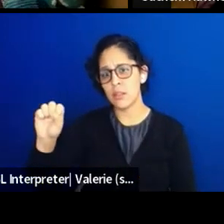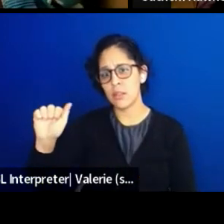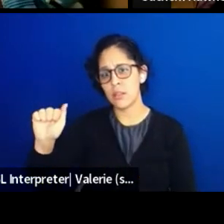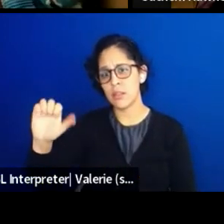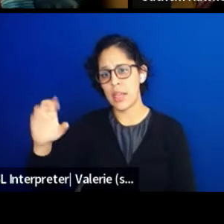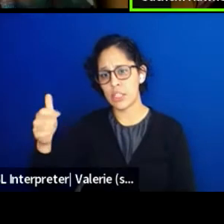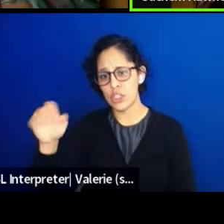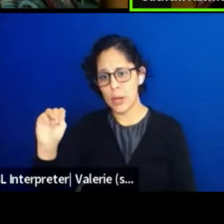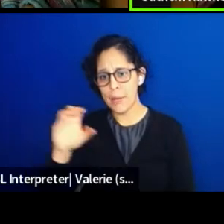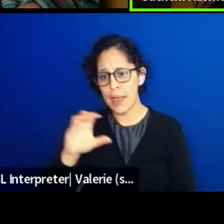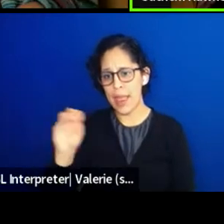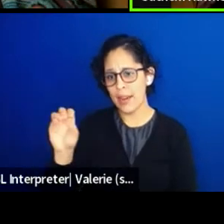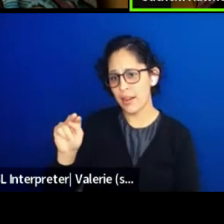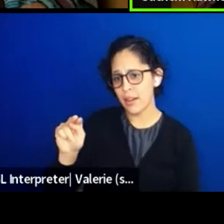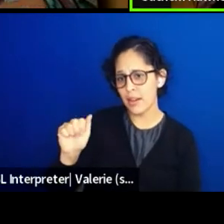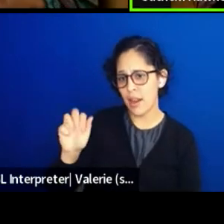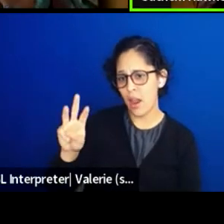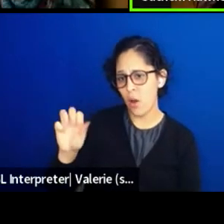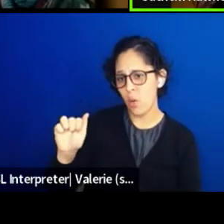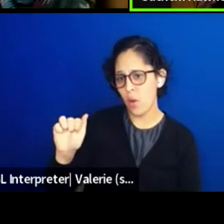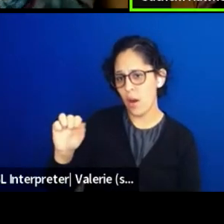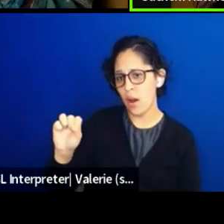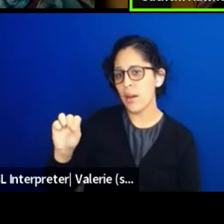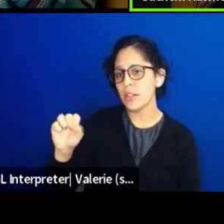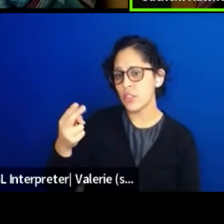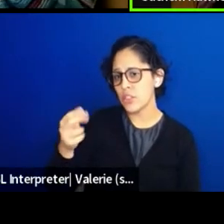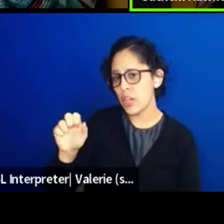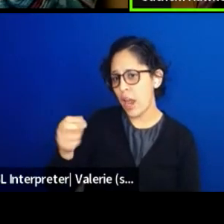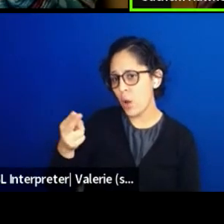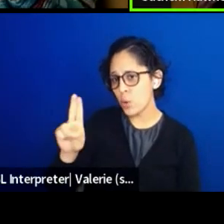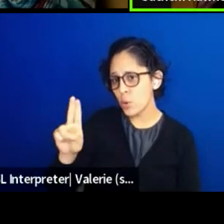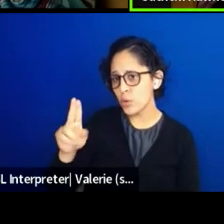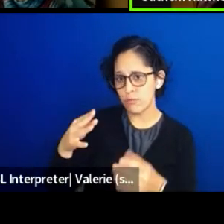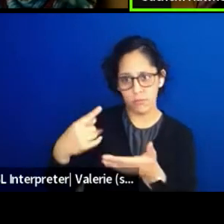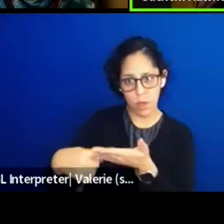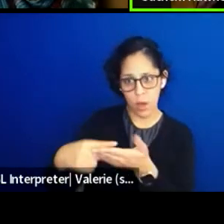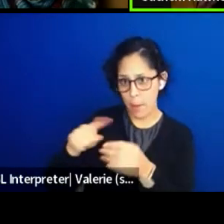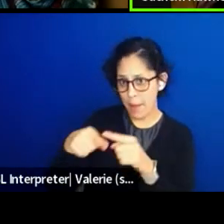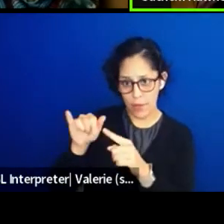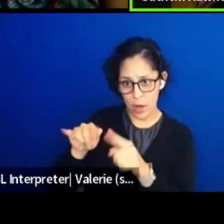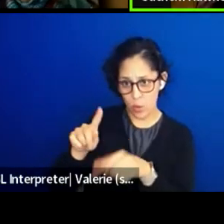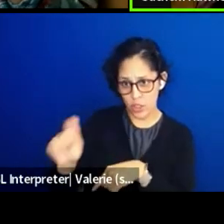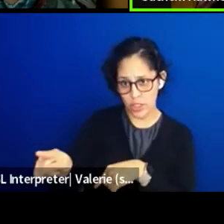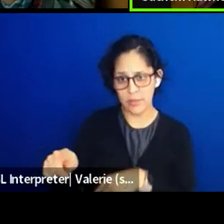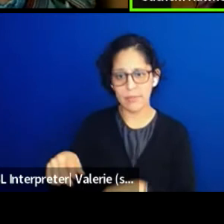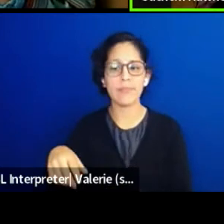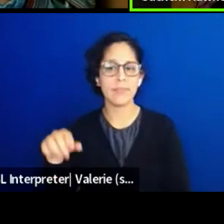Yeah, for us culture drives everything. And we start with...